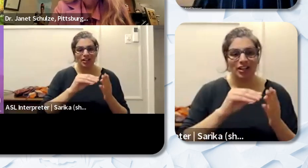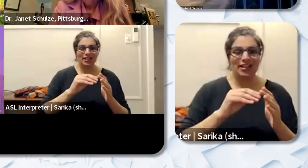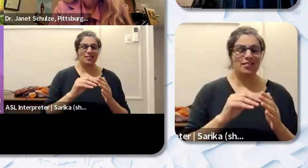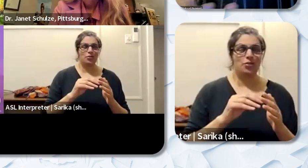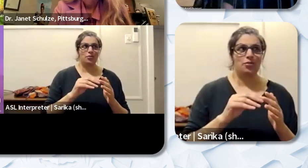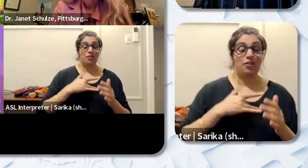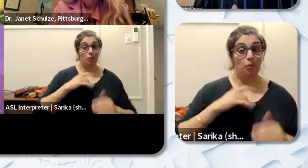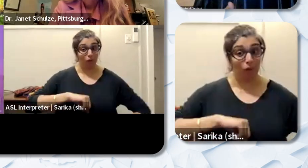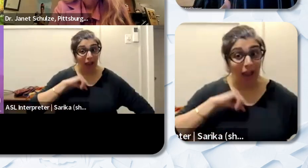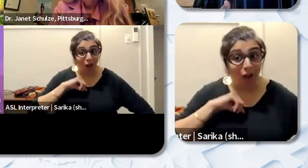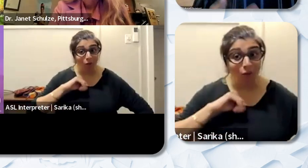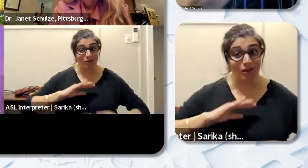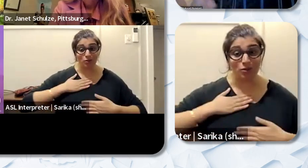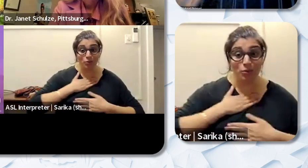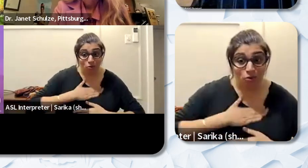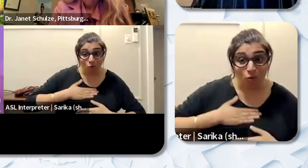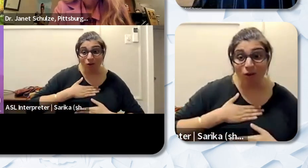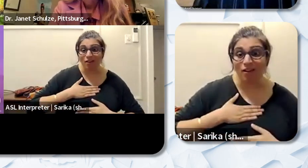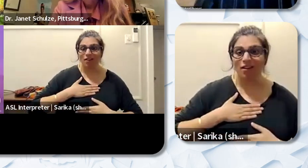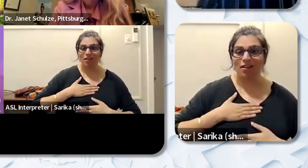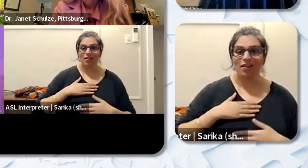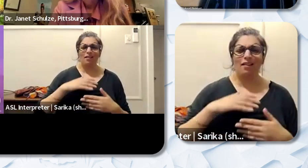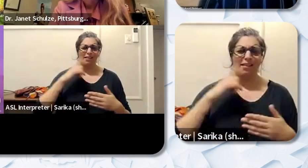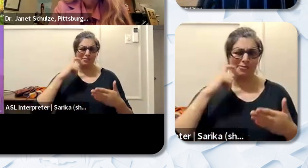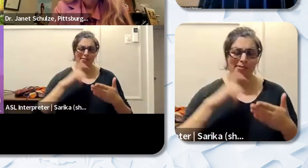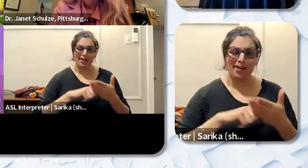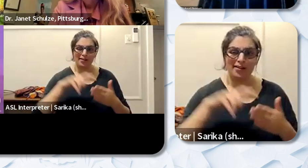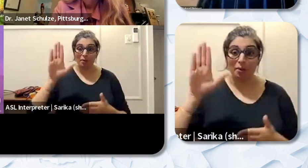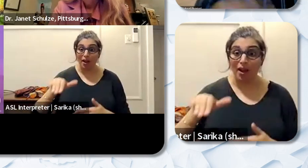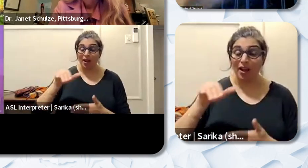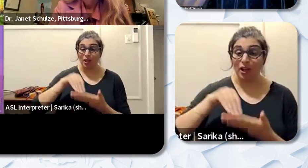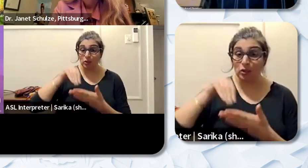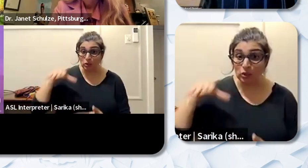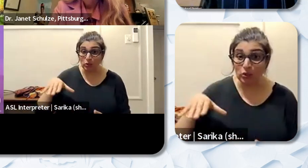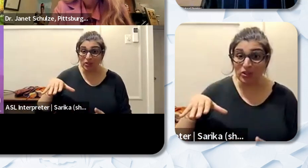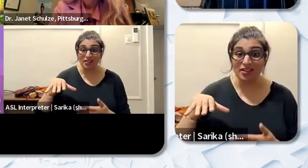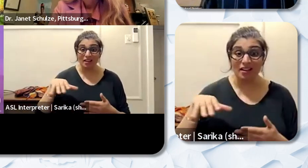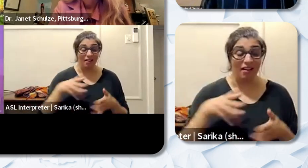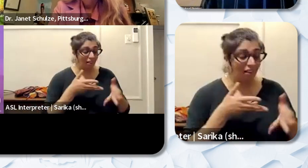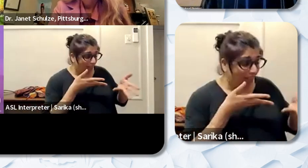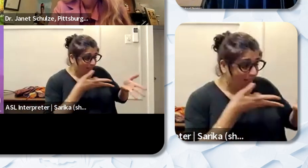to enjoy it to have that recognized by a student a student that I could relate to have a student